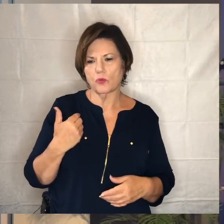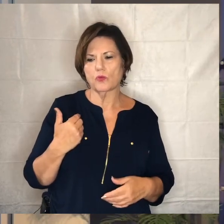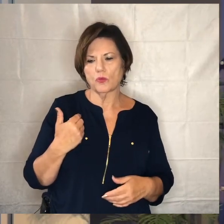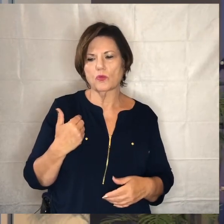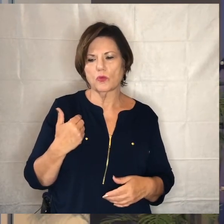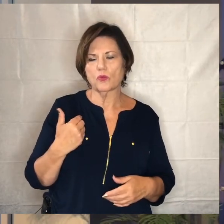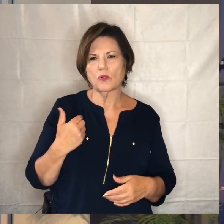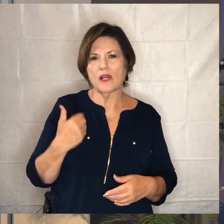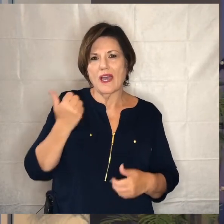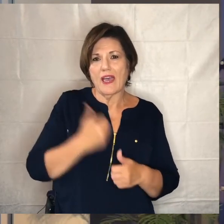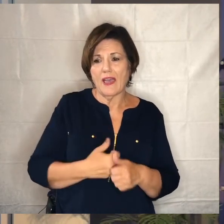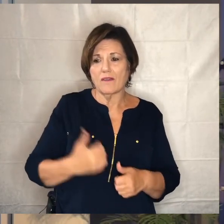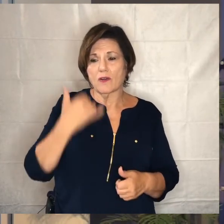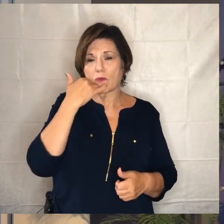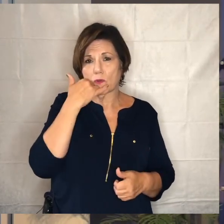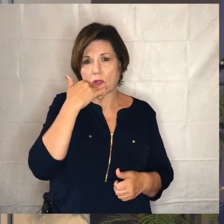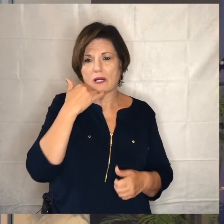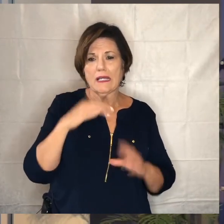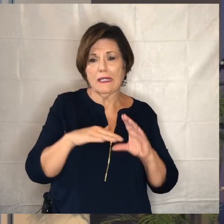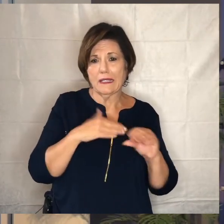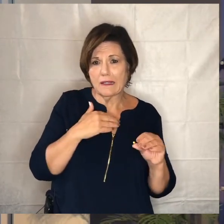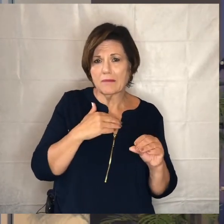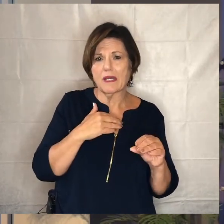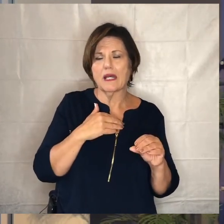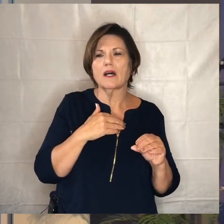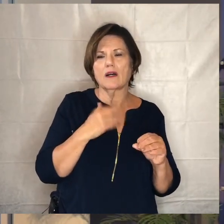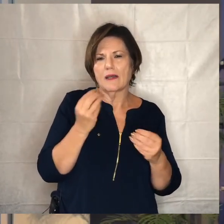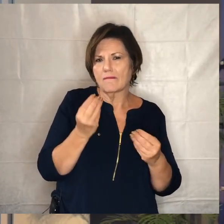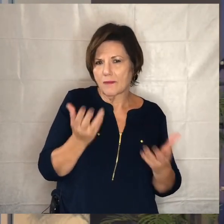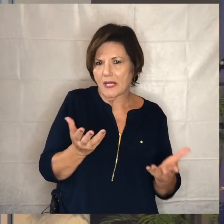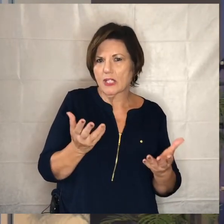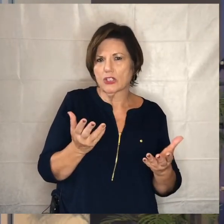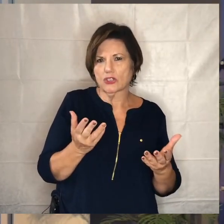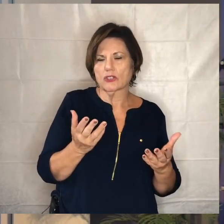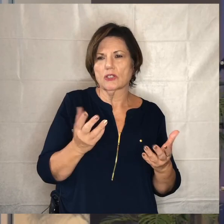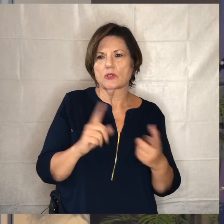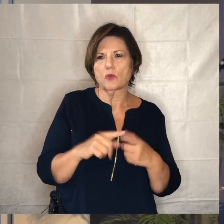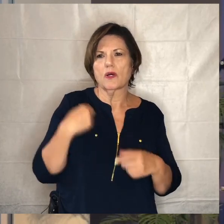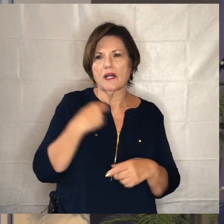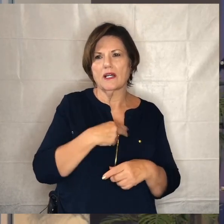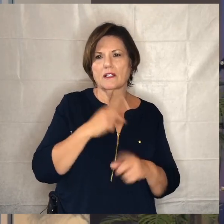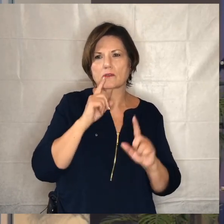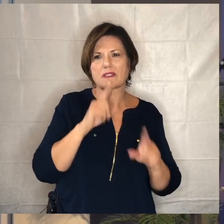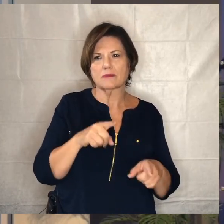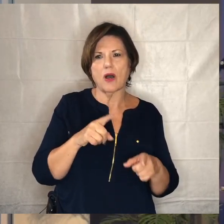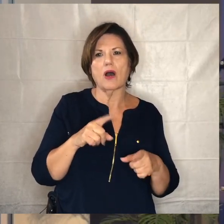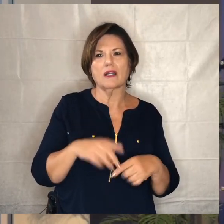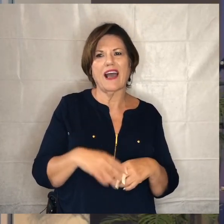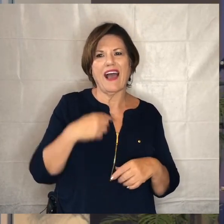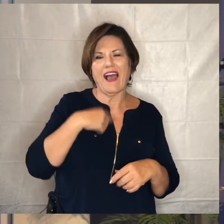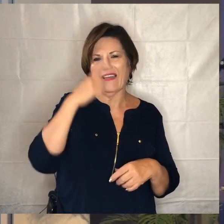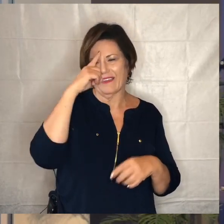every phone call every email every bit of information that's coming to us we're responding to and i think we're able to do the work of